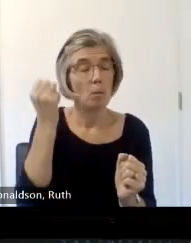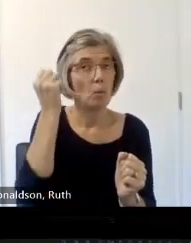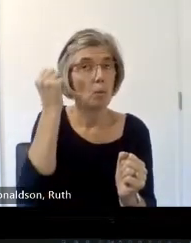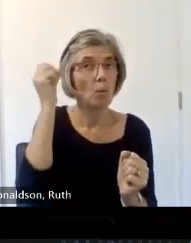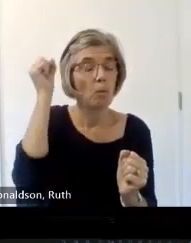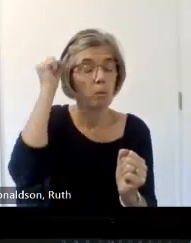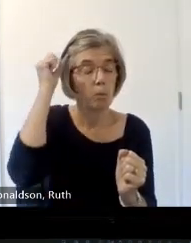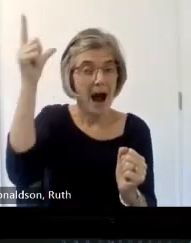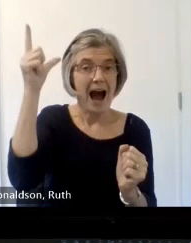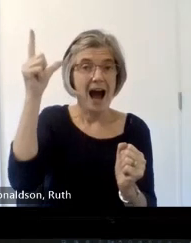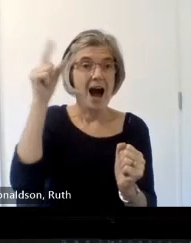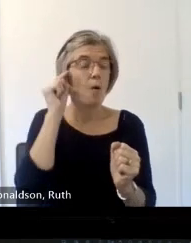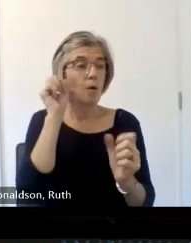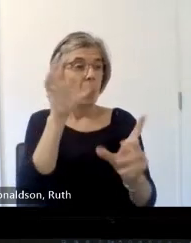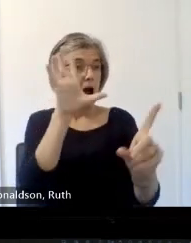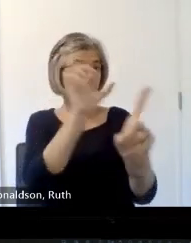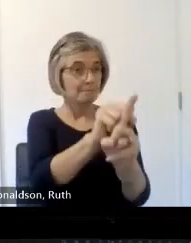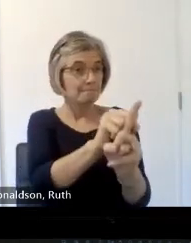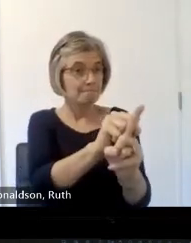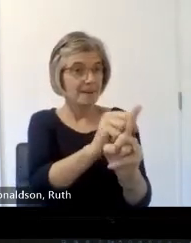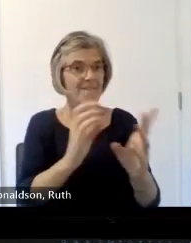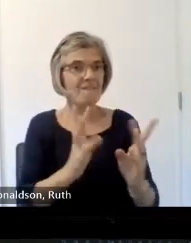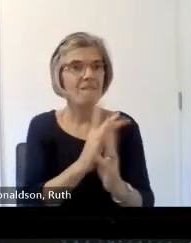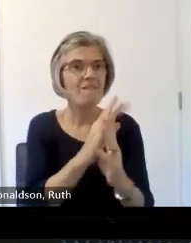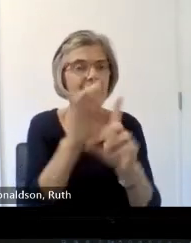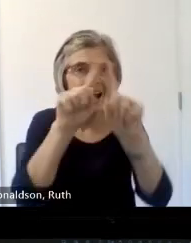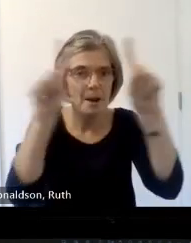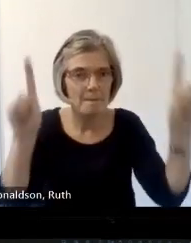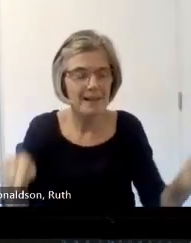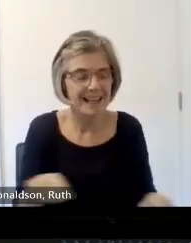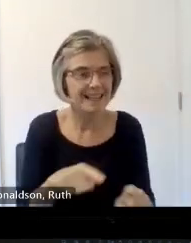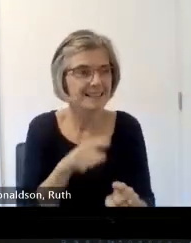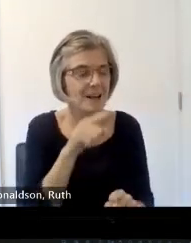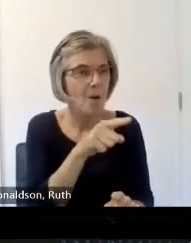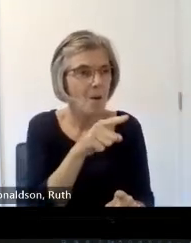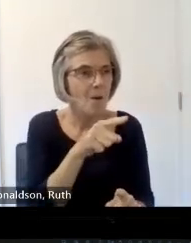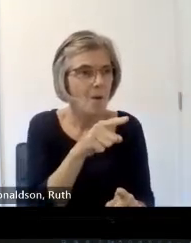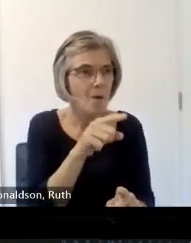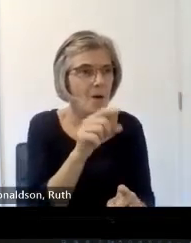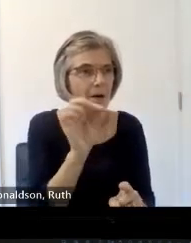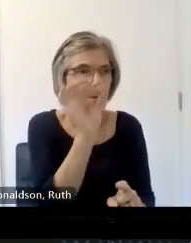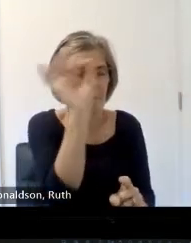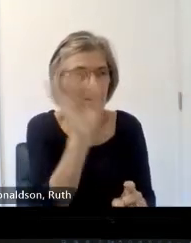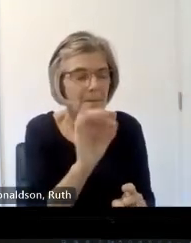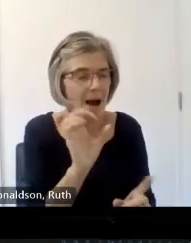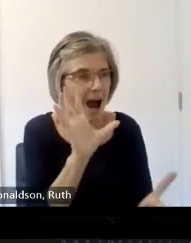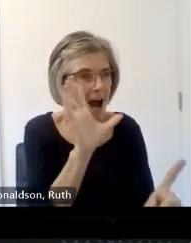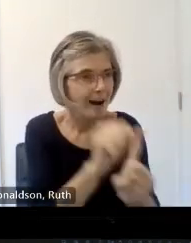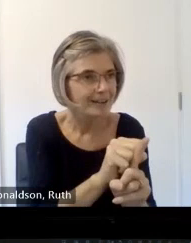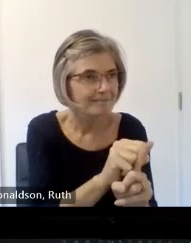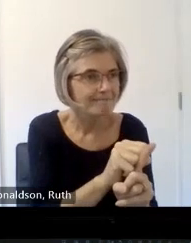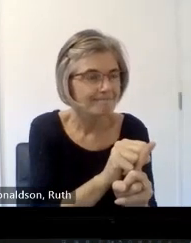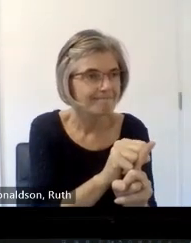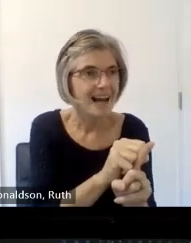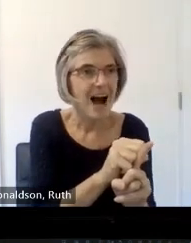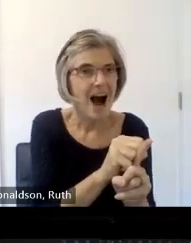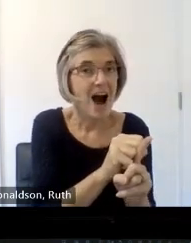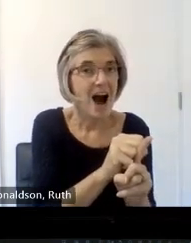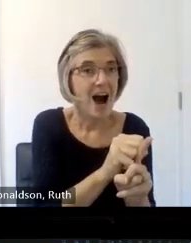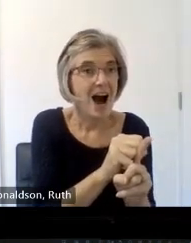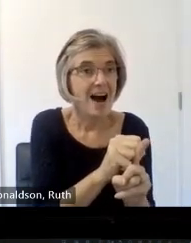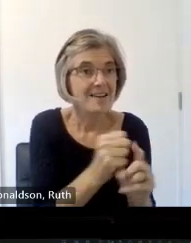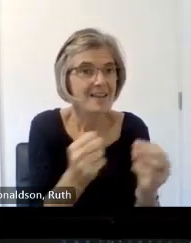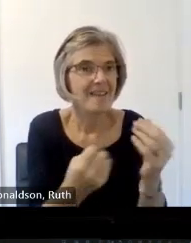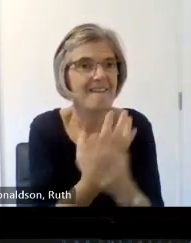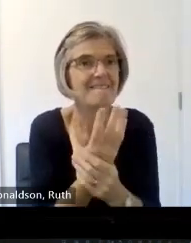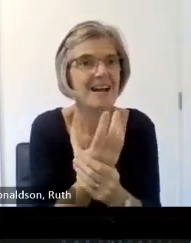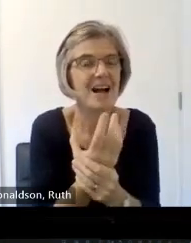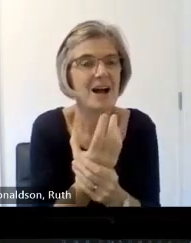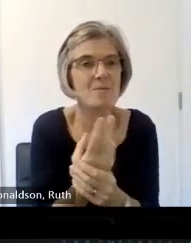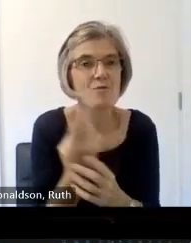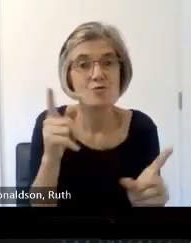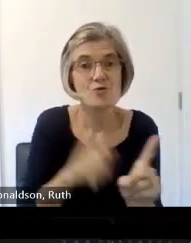on the fireplace um and I managed to squeeze a twoyear research Masters project out of that um I